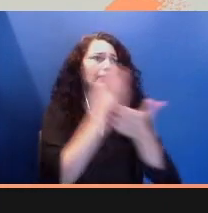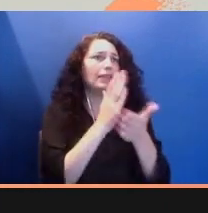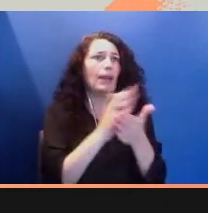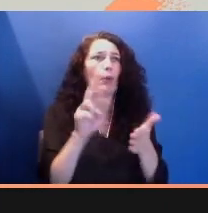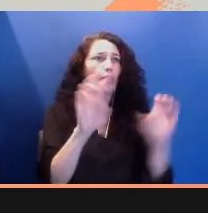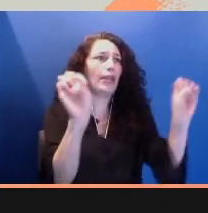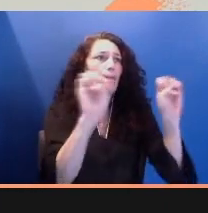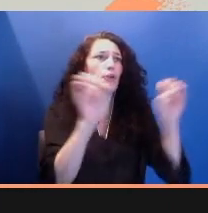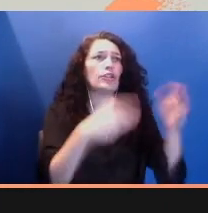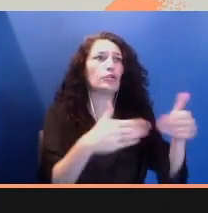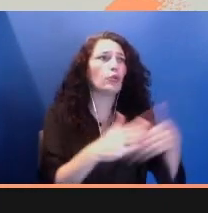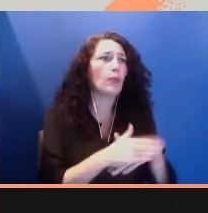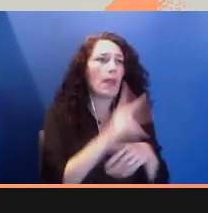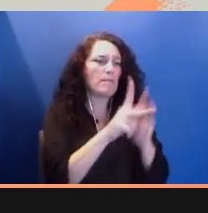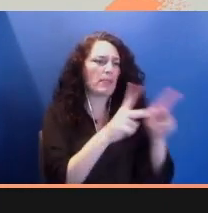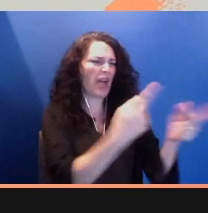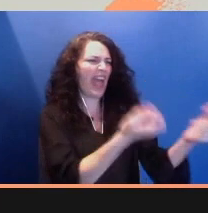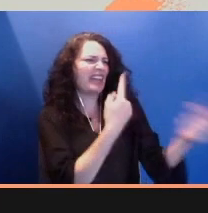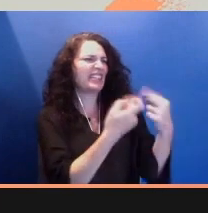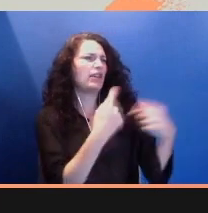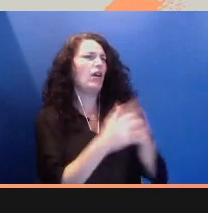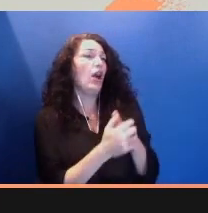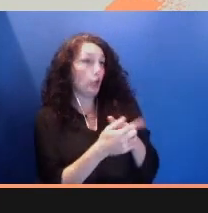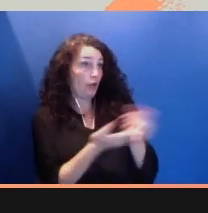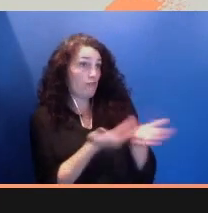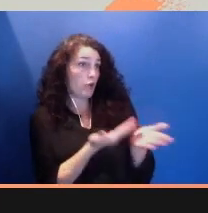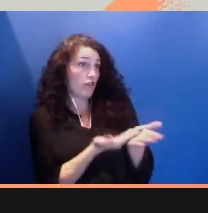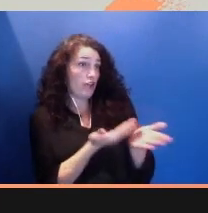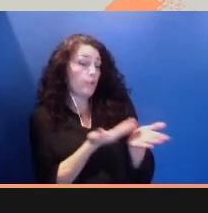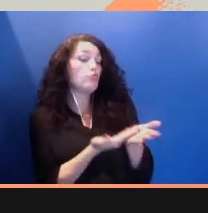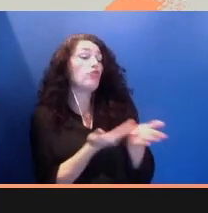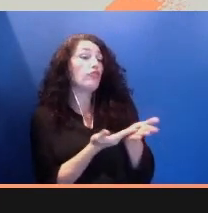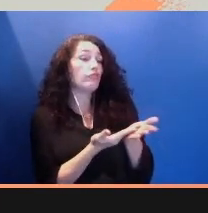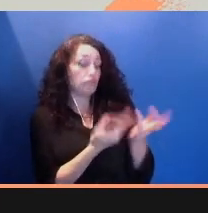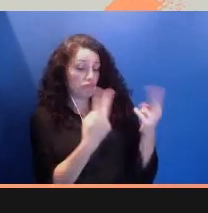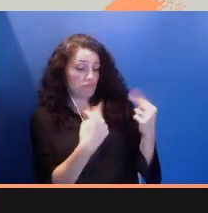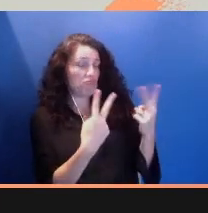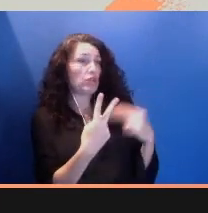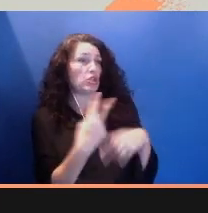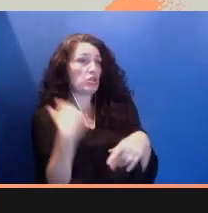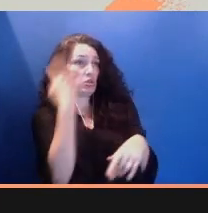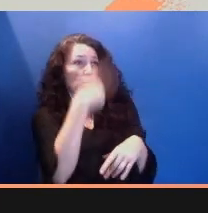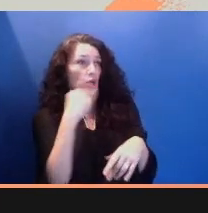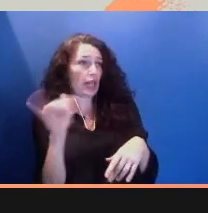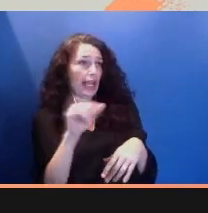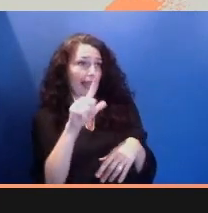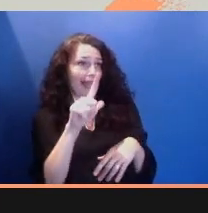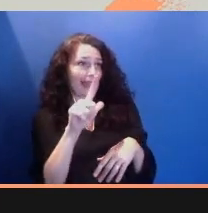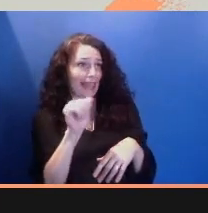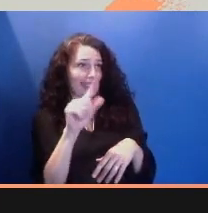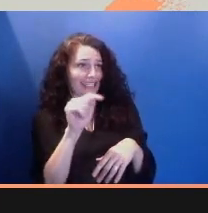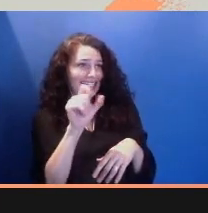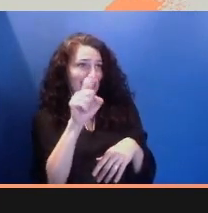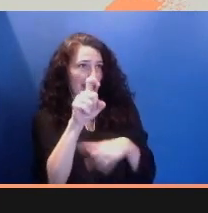Are you carrying proof you're an American citizen? Because if you look Latinx, you look un-American to many.